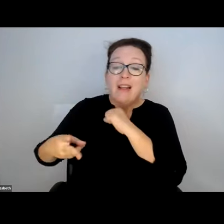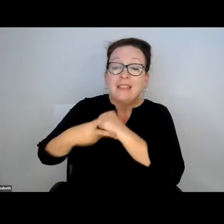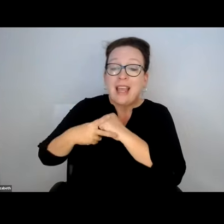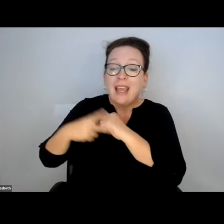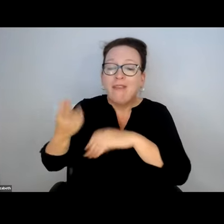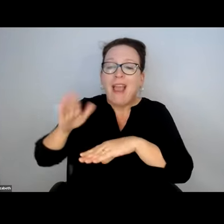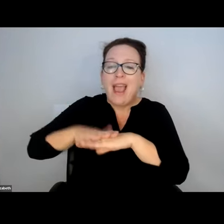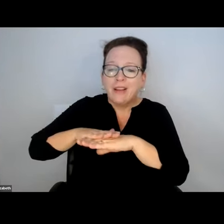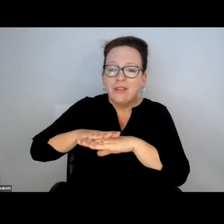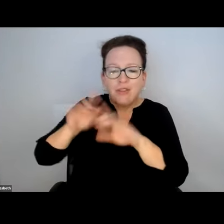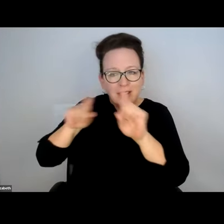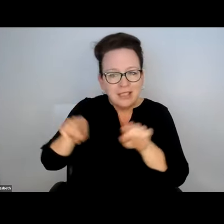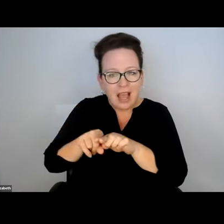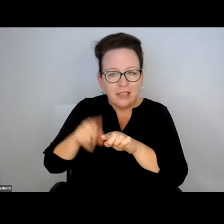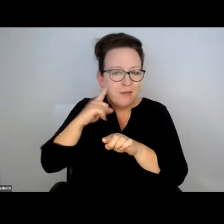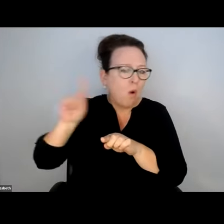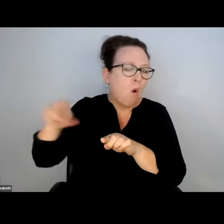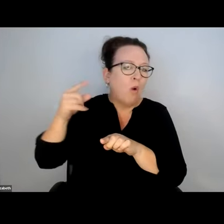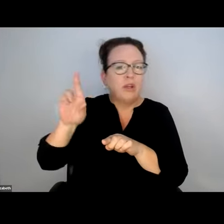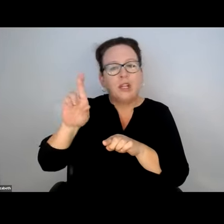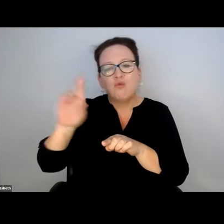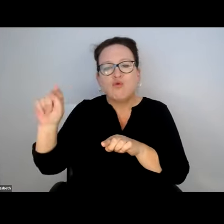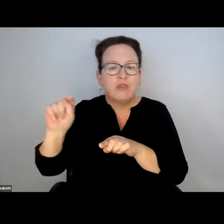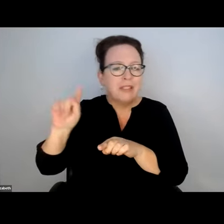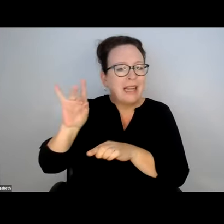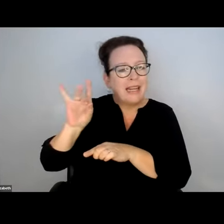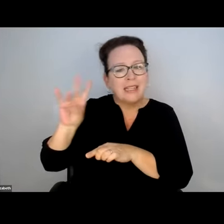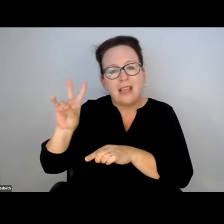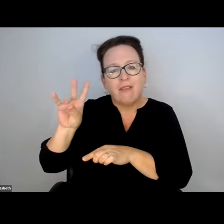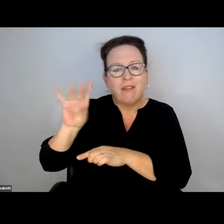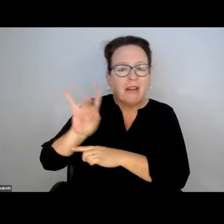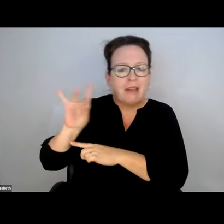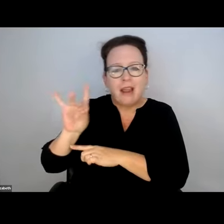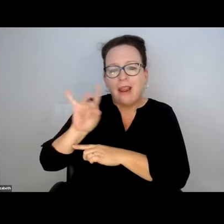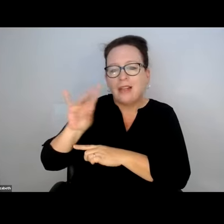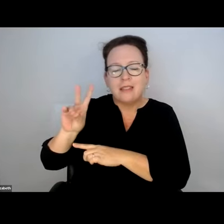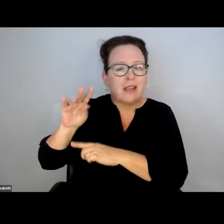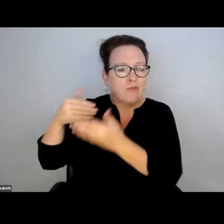THE TRANSPORTATION DEPARTMENT IN SOMERVILLE CAN HAVE EXTRA T BUS STOP SIGNS THAT ARE FOR THE 87,